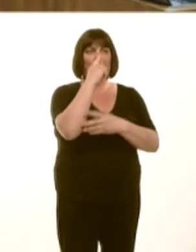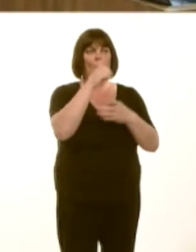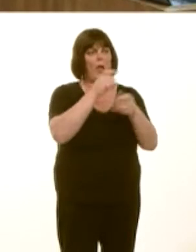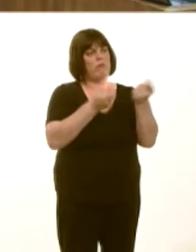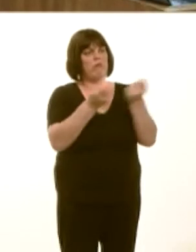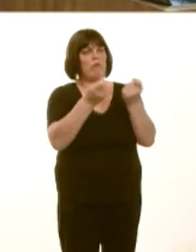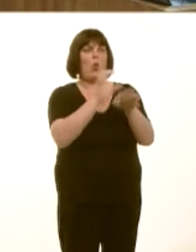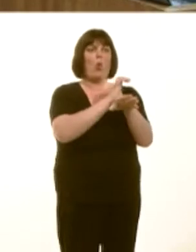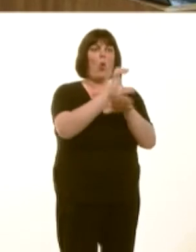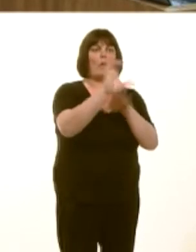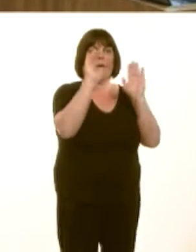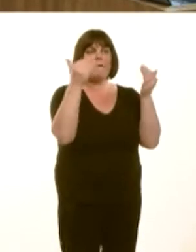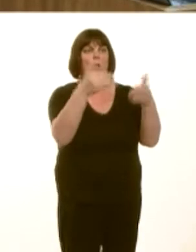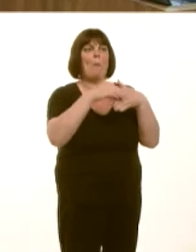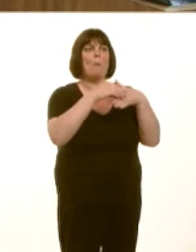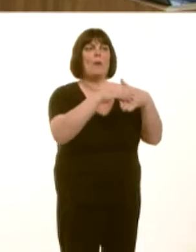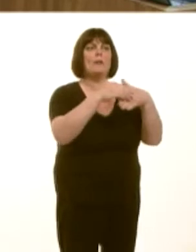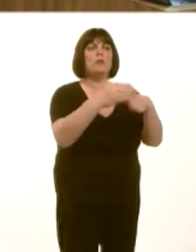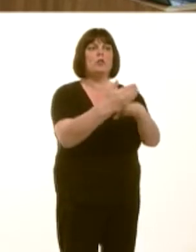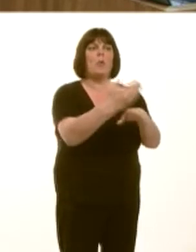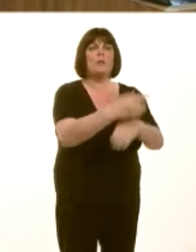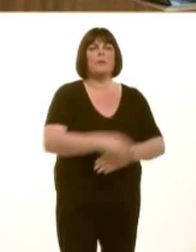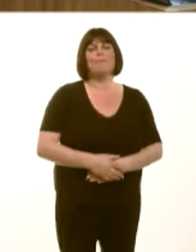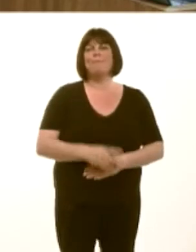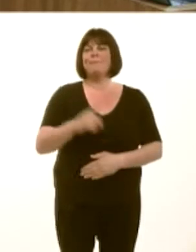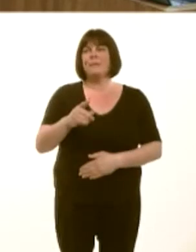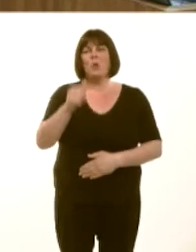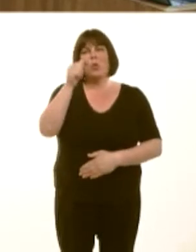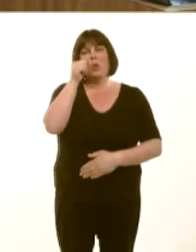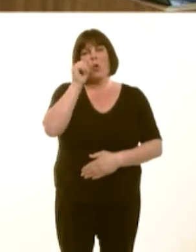Andrew R.T. Davies: Sadly, we all know the record of your Governmentís apprenticeship schemes.